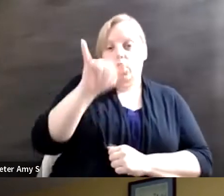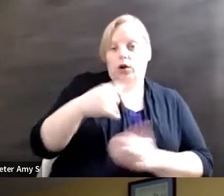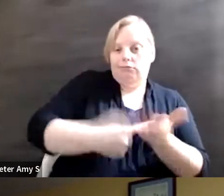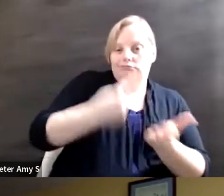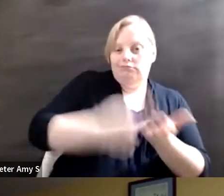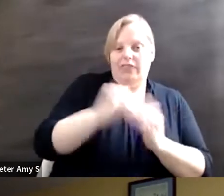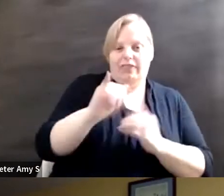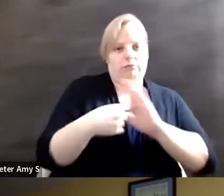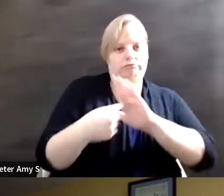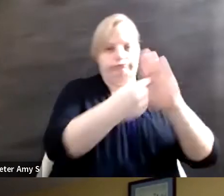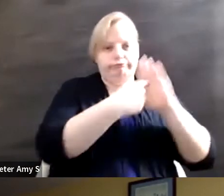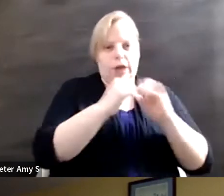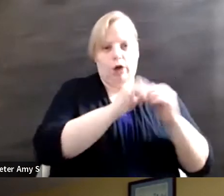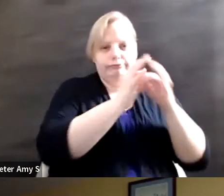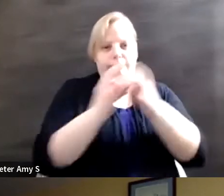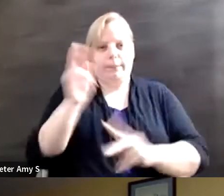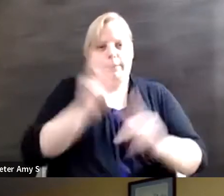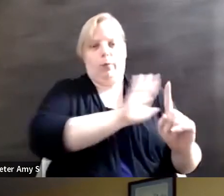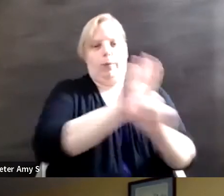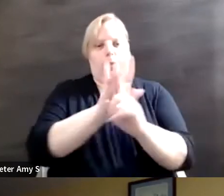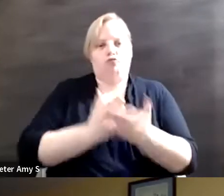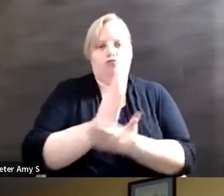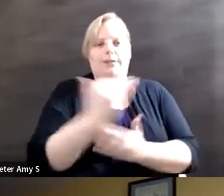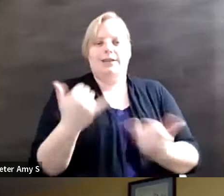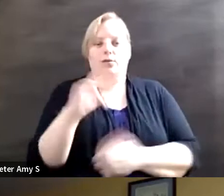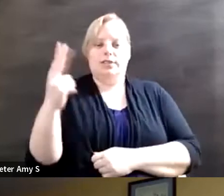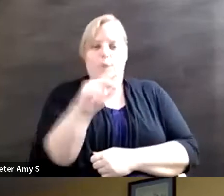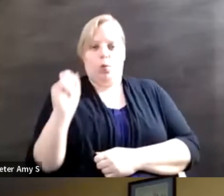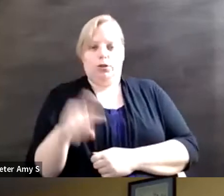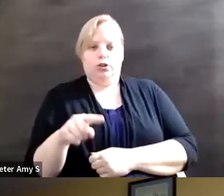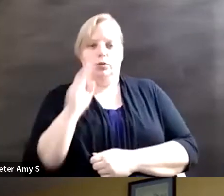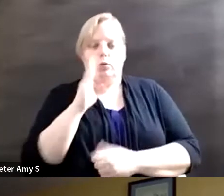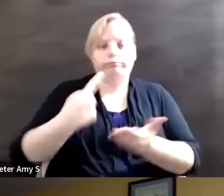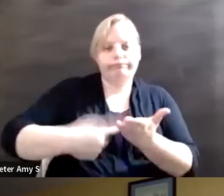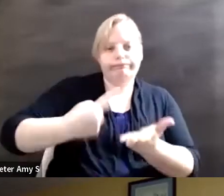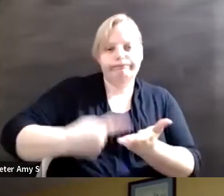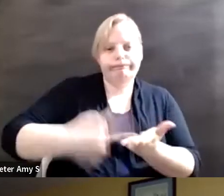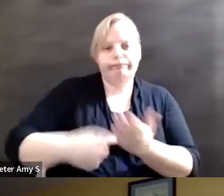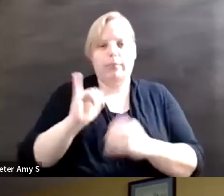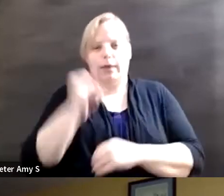So I guess I'm going to go into my second question which refers to the idea of the SDGs and how